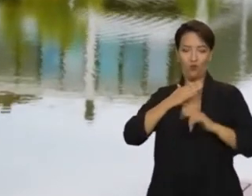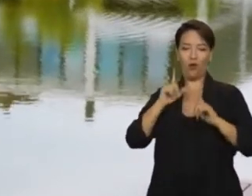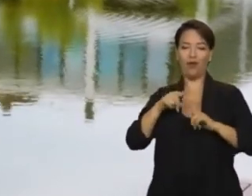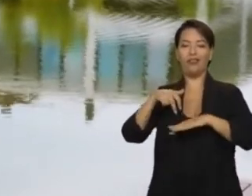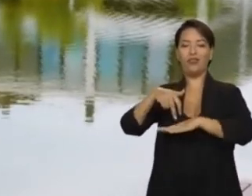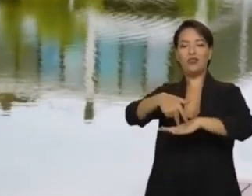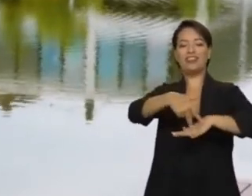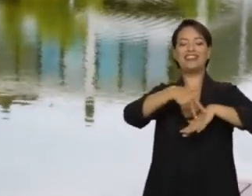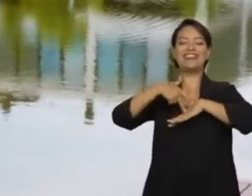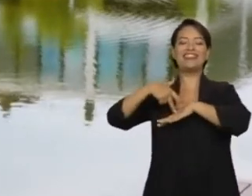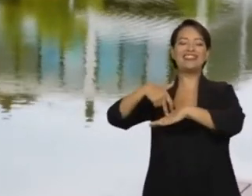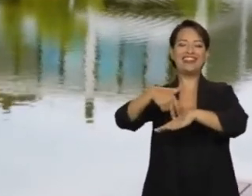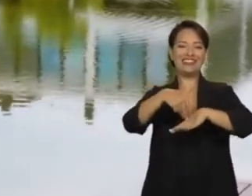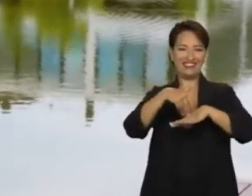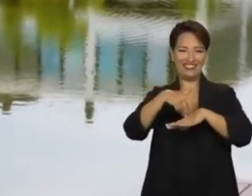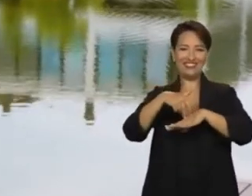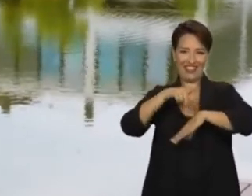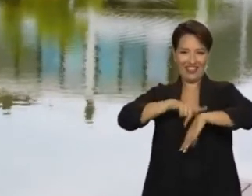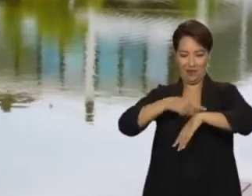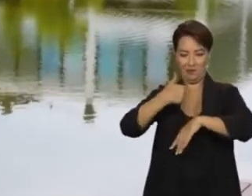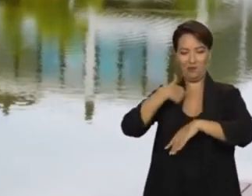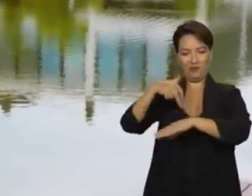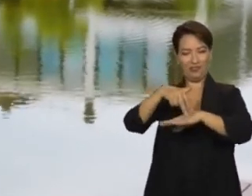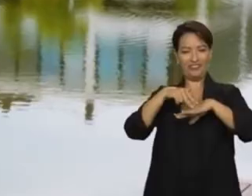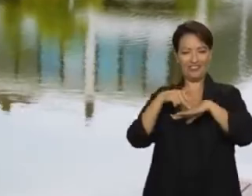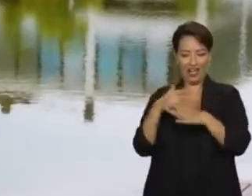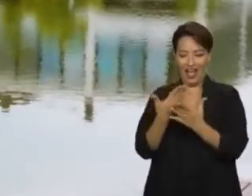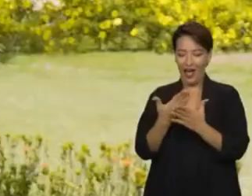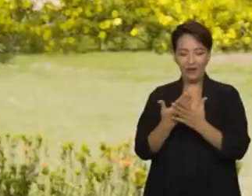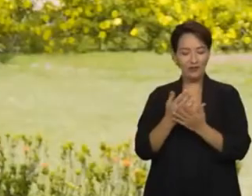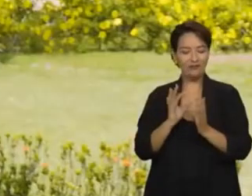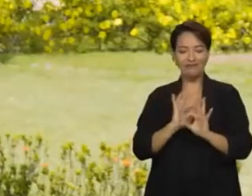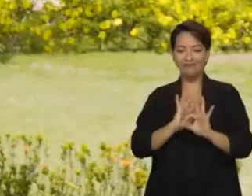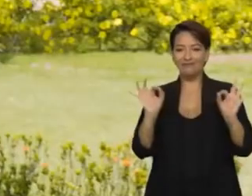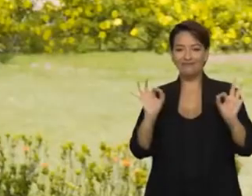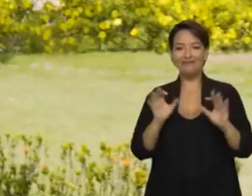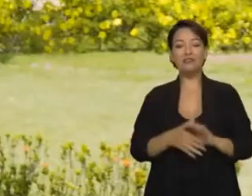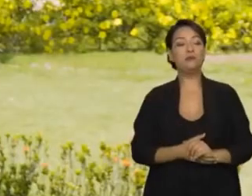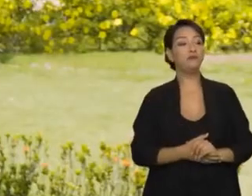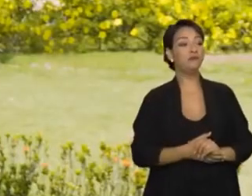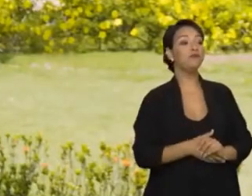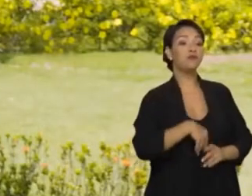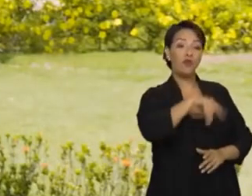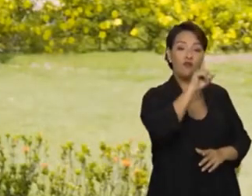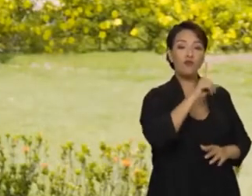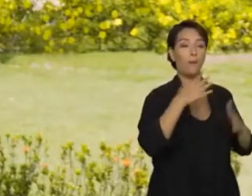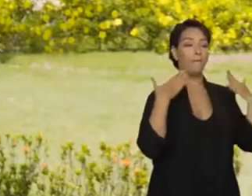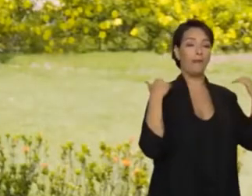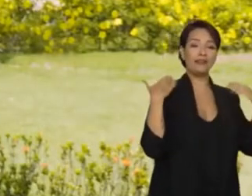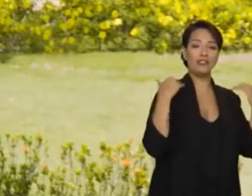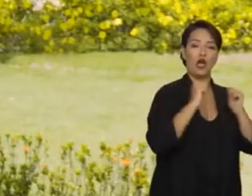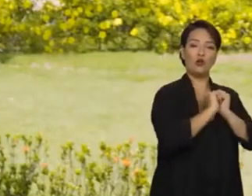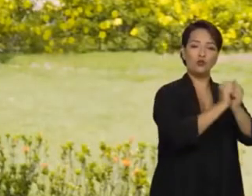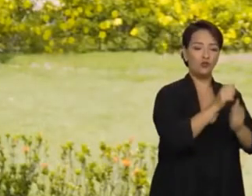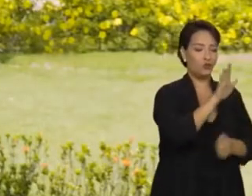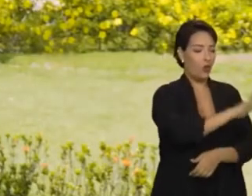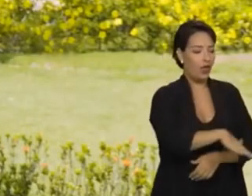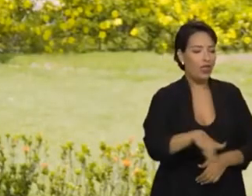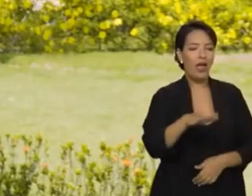is when I dance, when I go to my dance classes. Having a night out with my friends, taking the kids for a walk in the park.